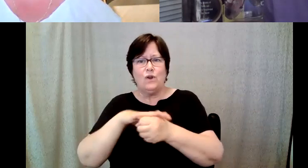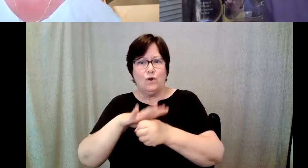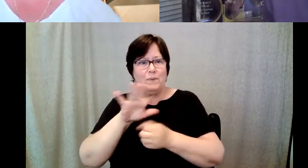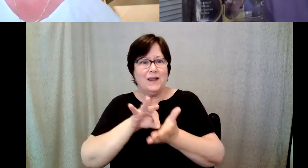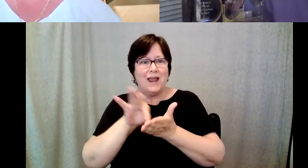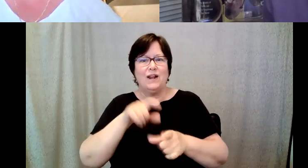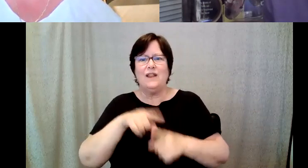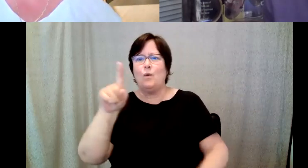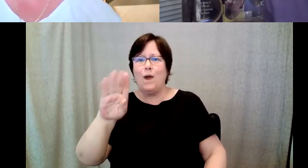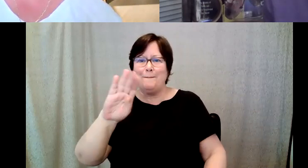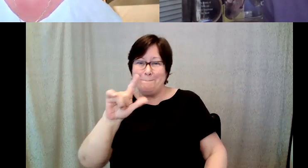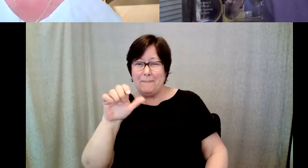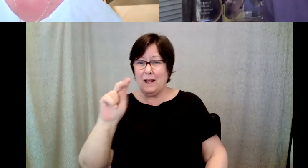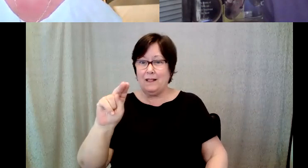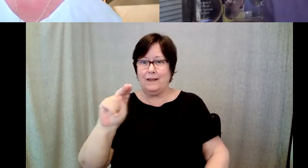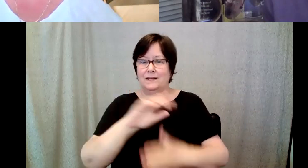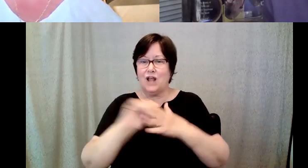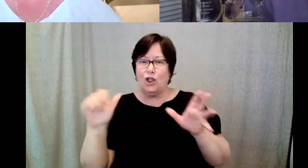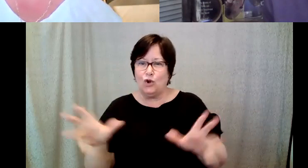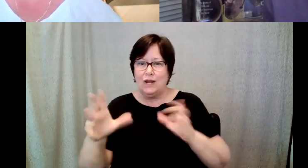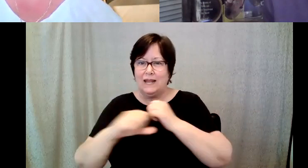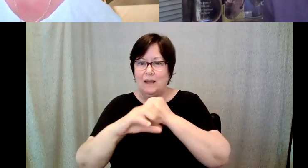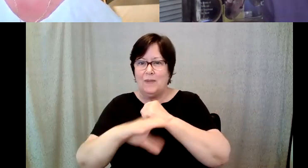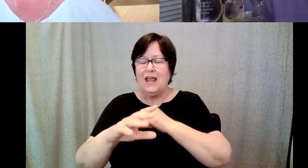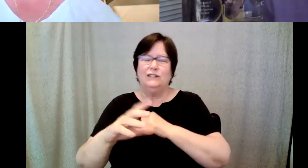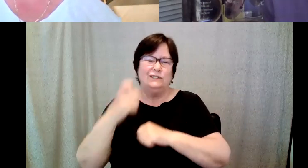dollar campaign, which has just breached the 785 million mark.